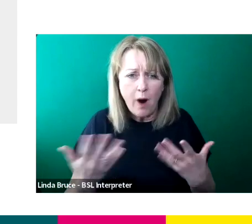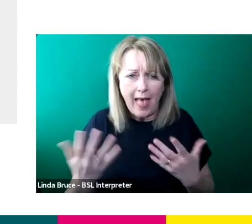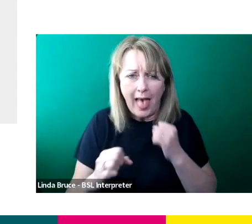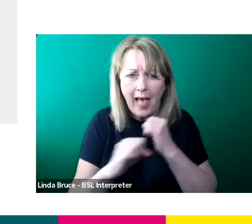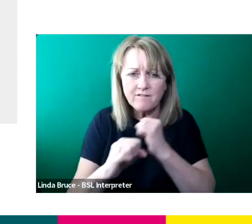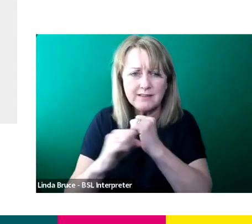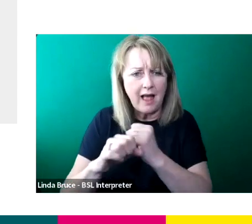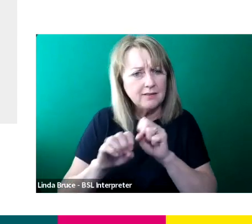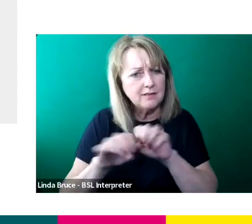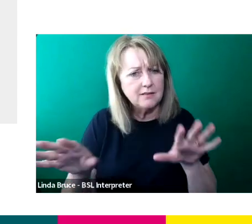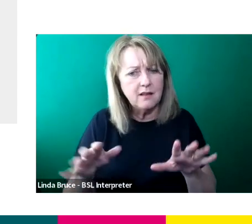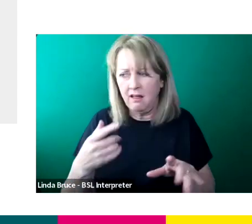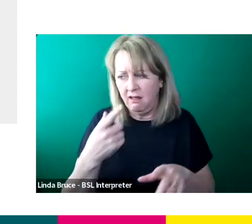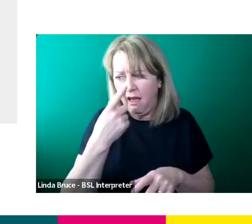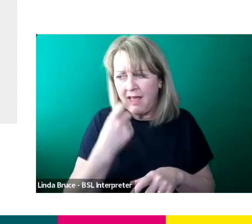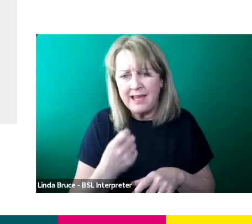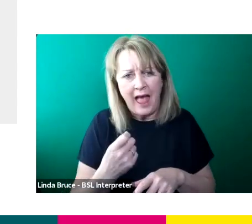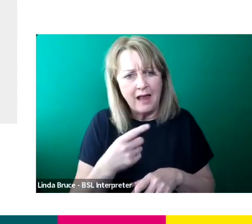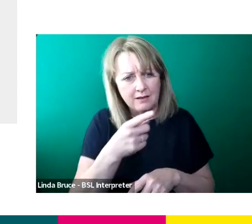and then we can get the ladies can take over.